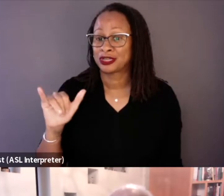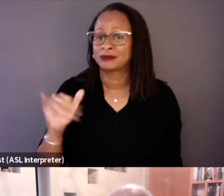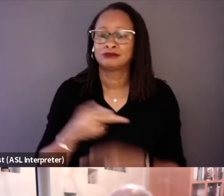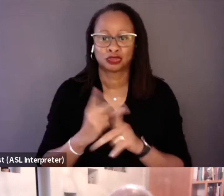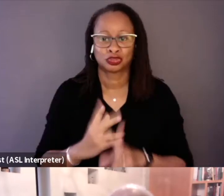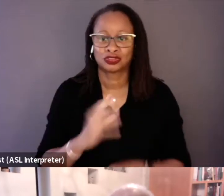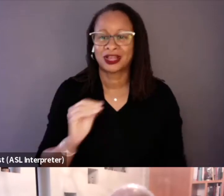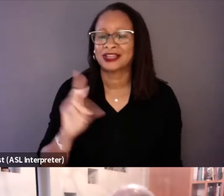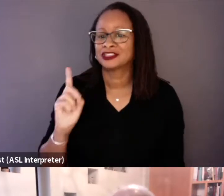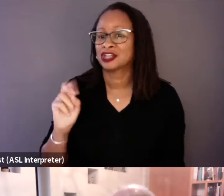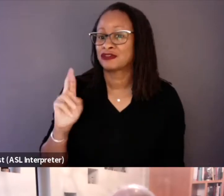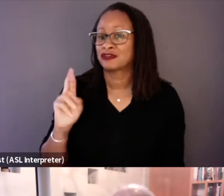Welcome, everybody.